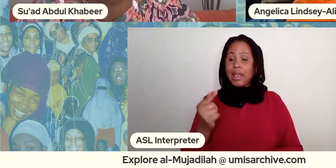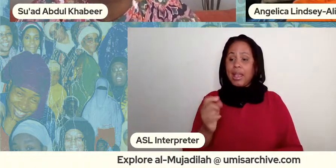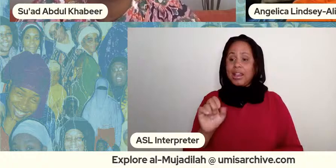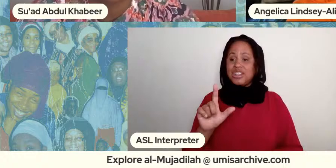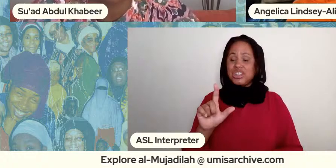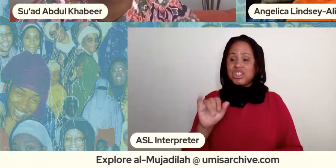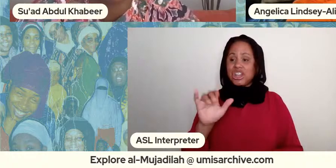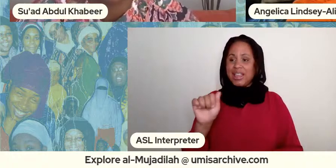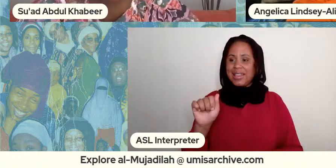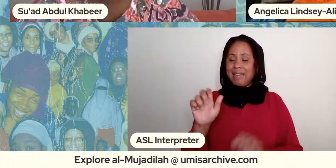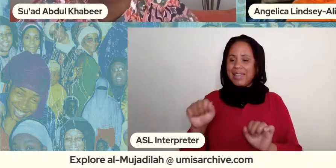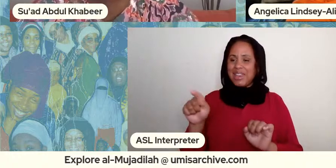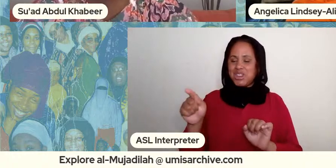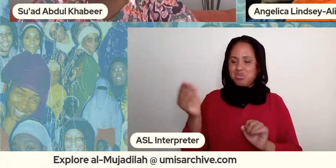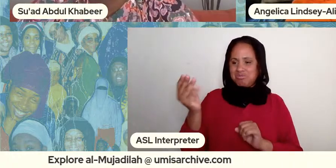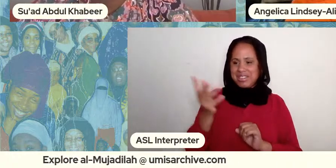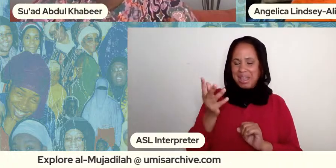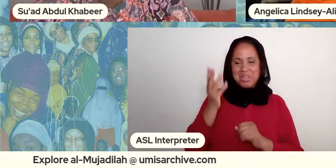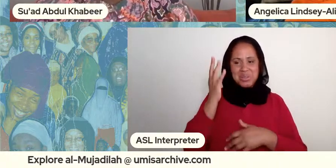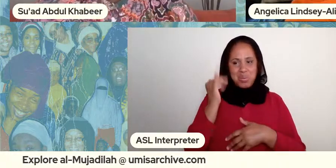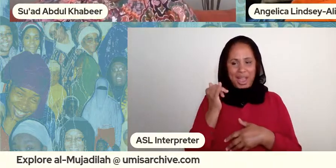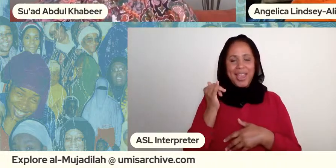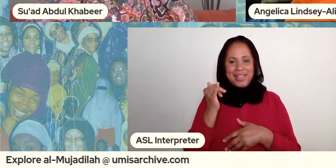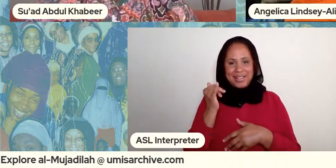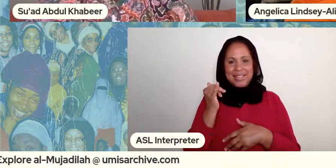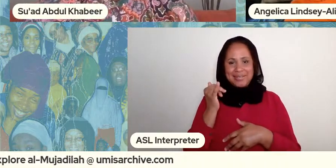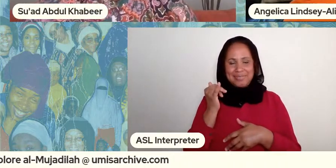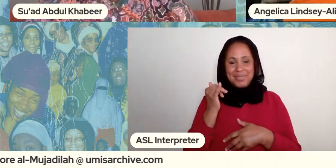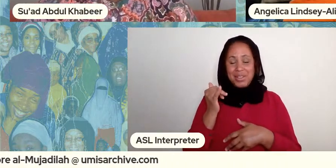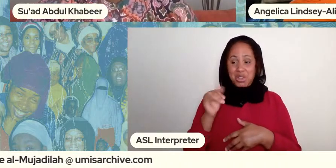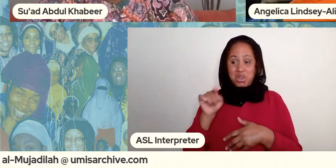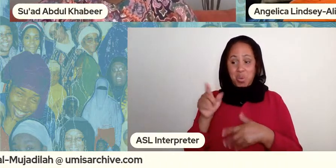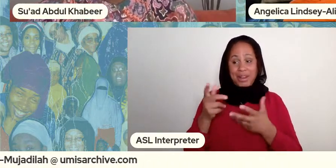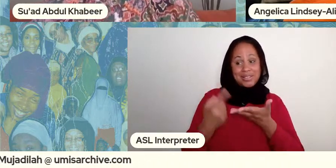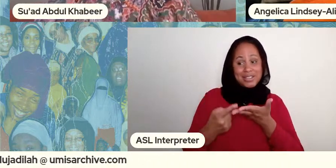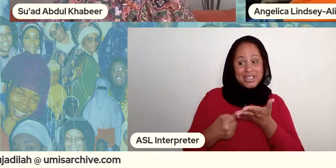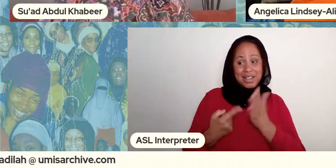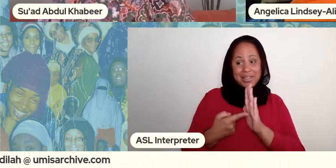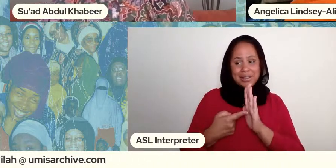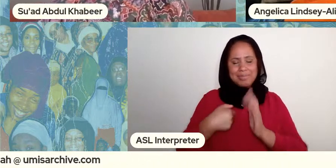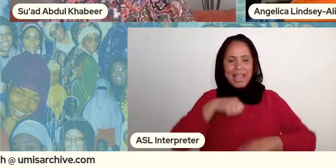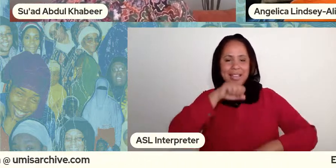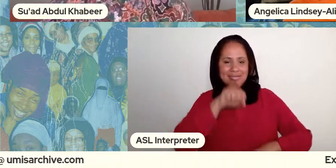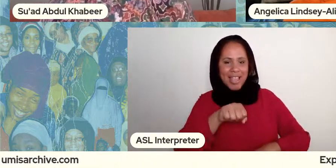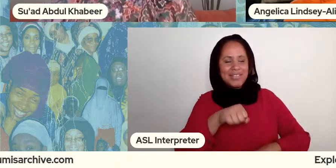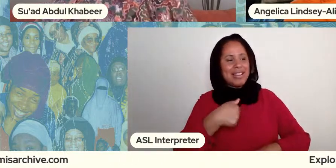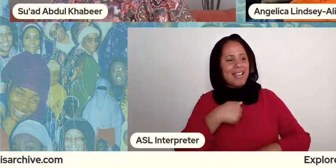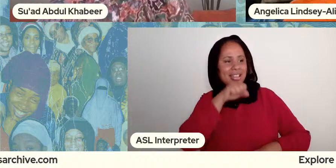you were like let's talk about this one i i just i loved it i loved the specificity of it